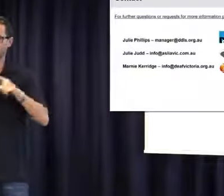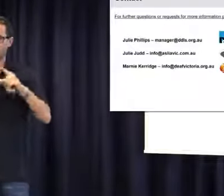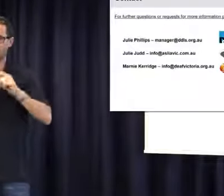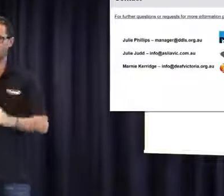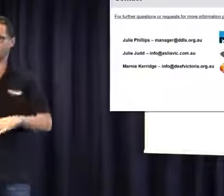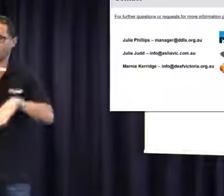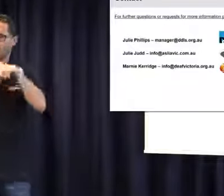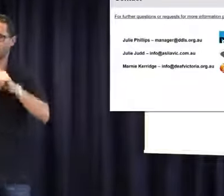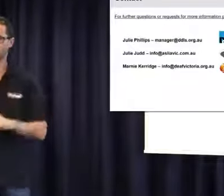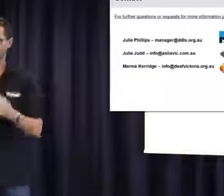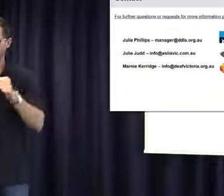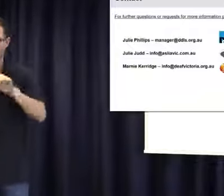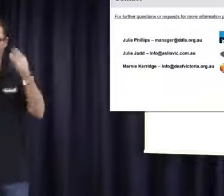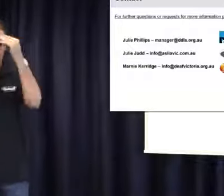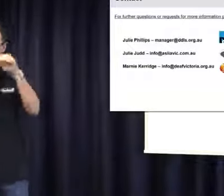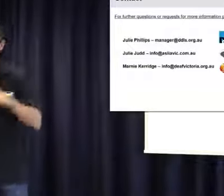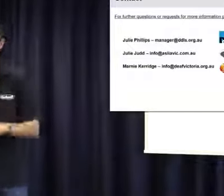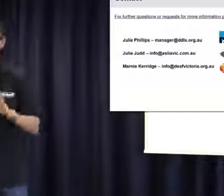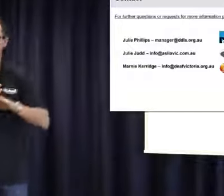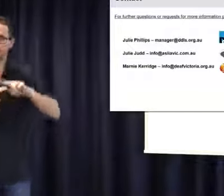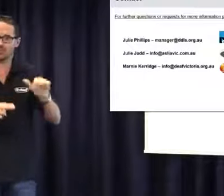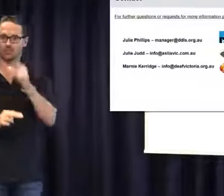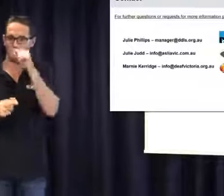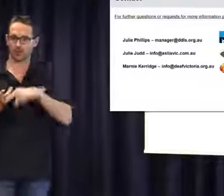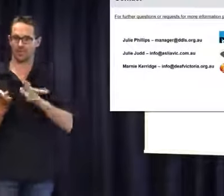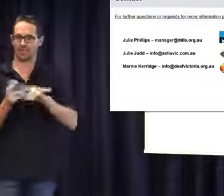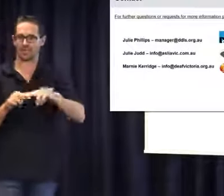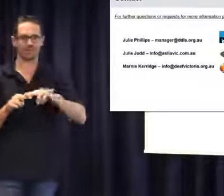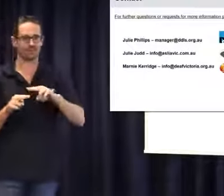be able to live life to the fullest without these barriers, have the best education. Parents